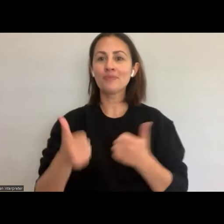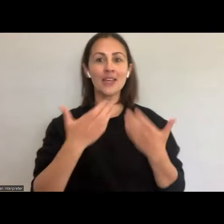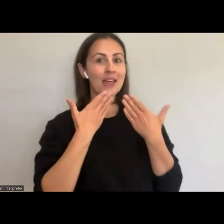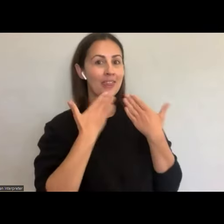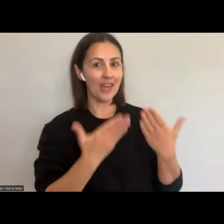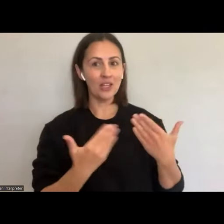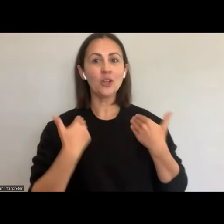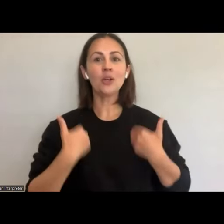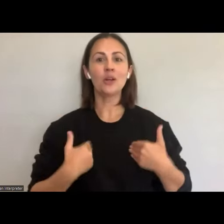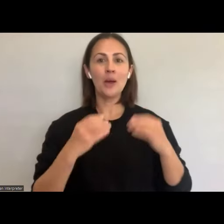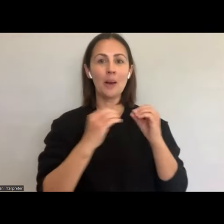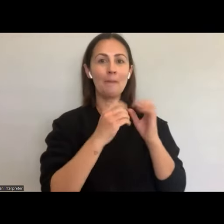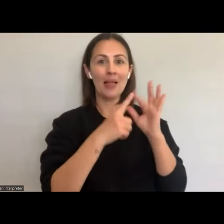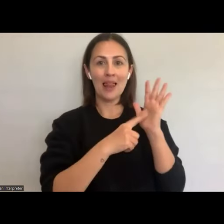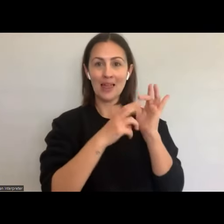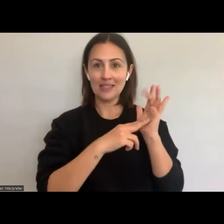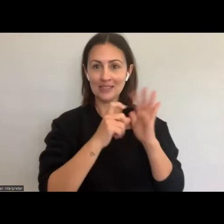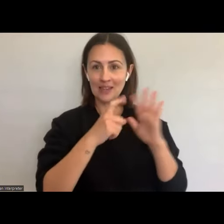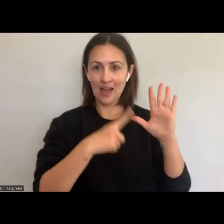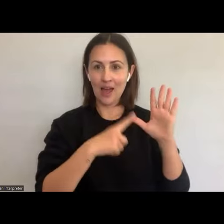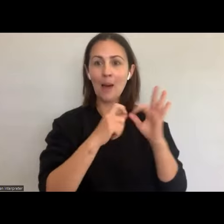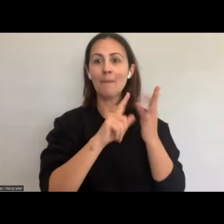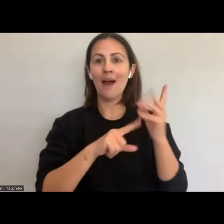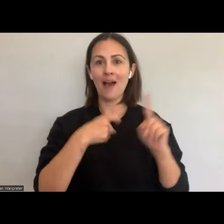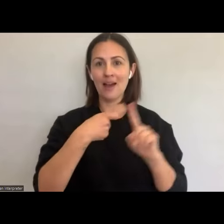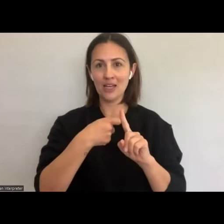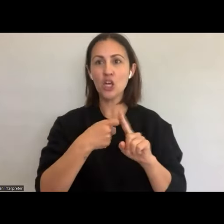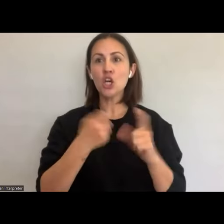is Belinda Buck. I'm the Strategies Programs and Partnerships Manager,